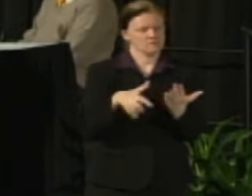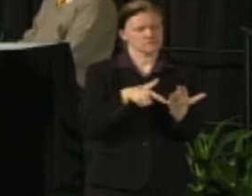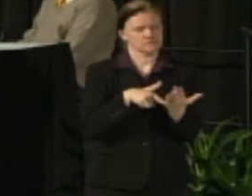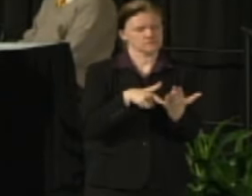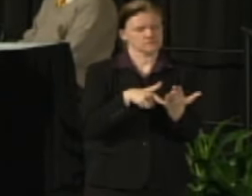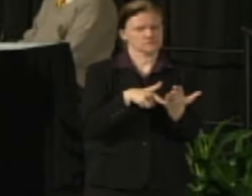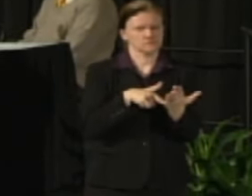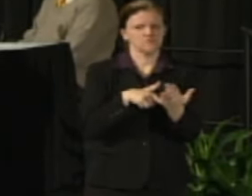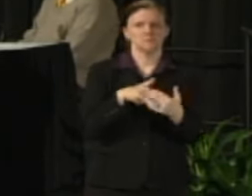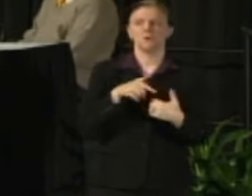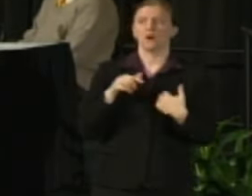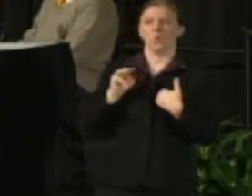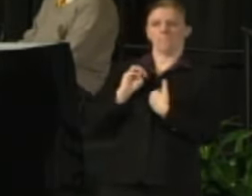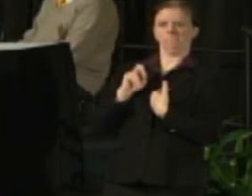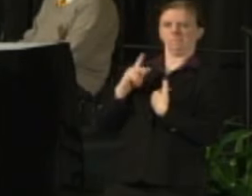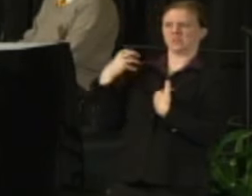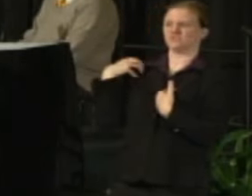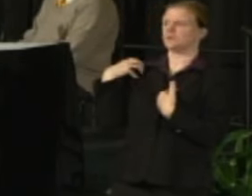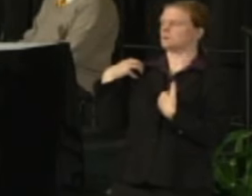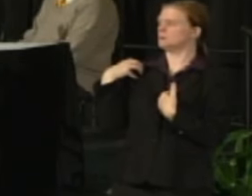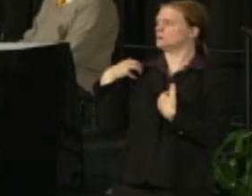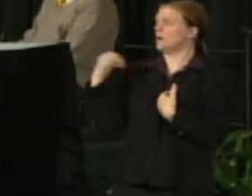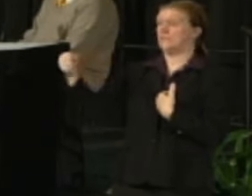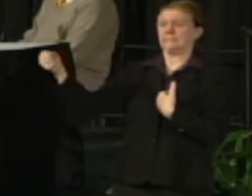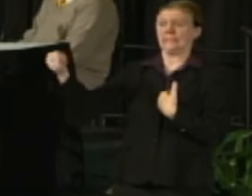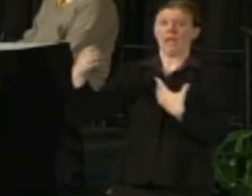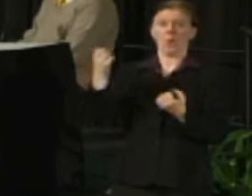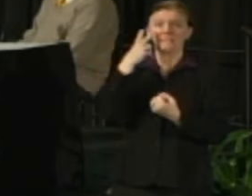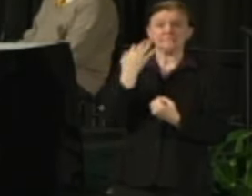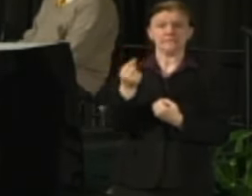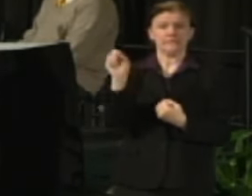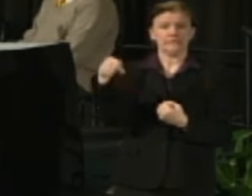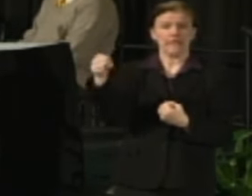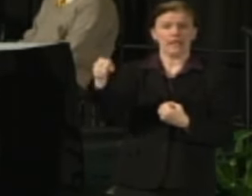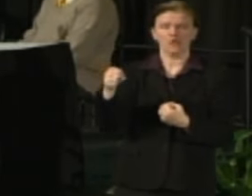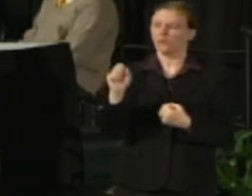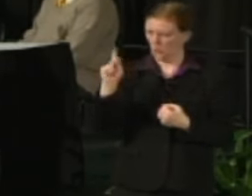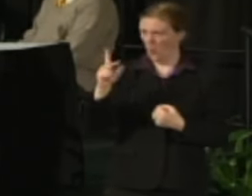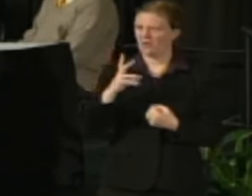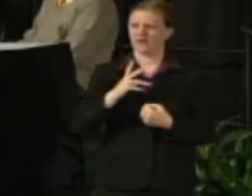Chancellor Mone: Would that be of interest to a larger group? Okay, yes, please. Robin Van Harpen: Okay, these are highlights and then